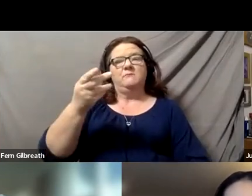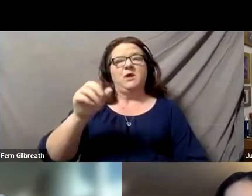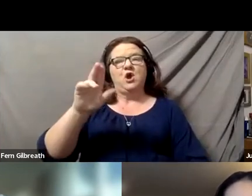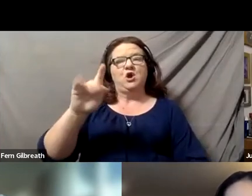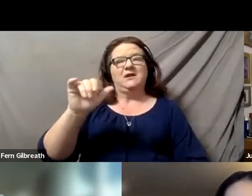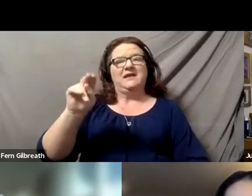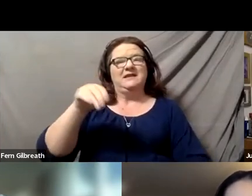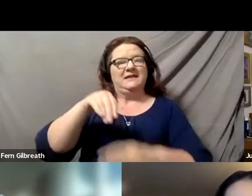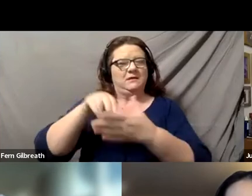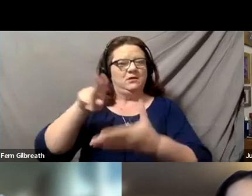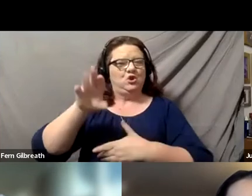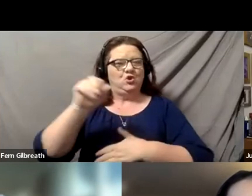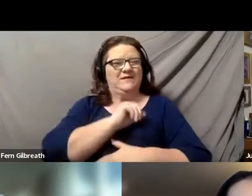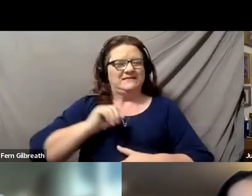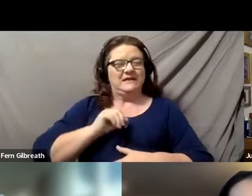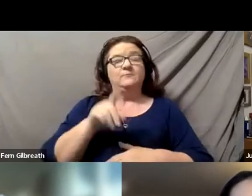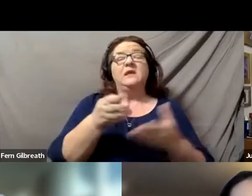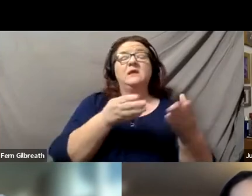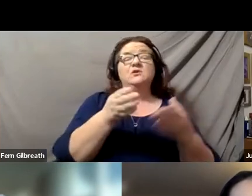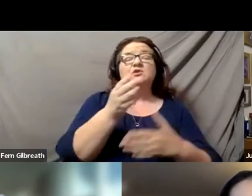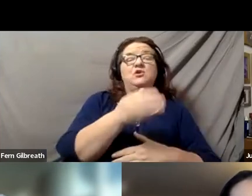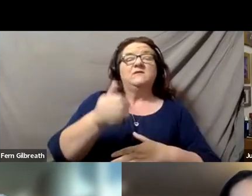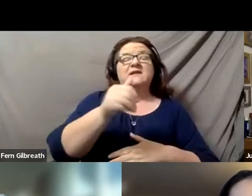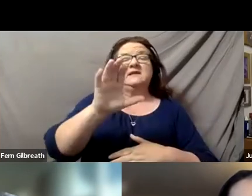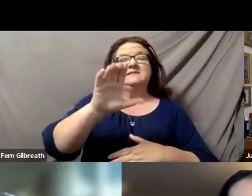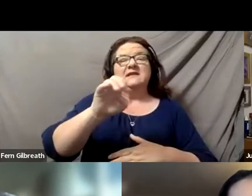He served as CEO of the American Association of People with Disabilities.